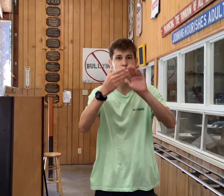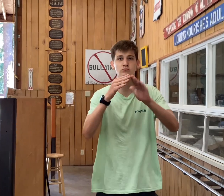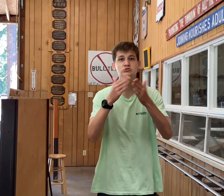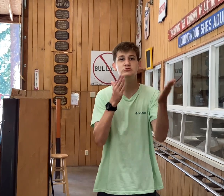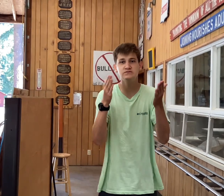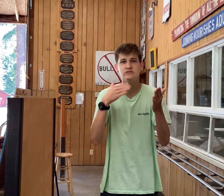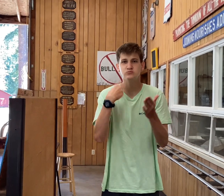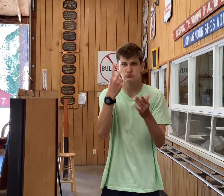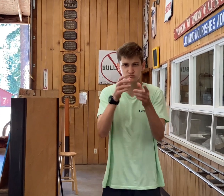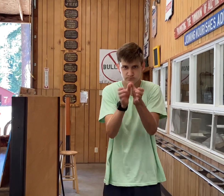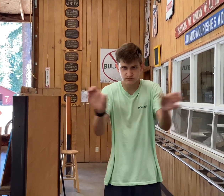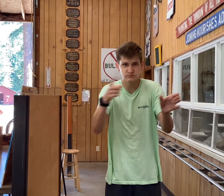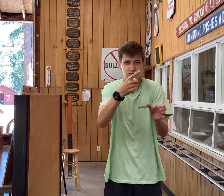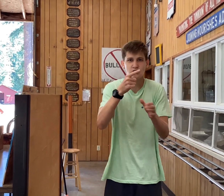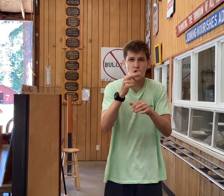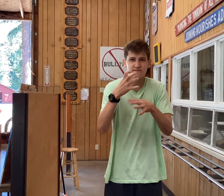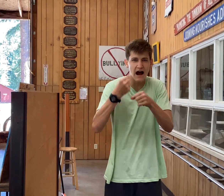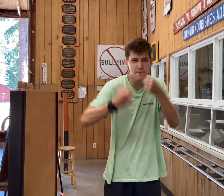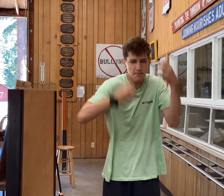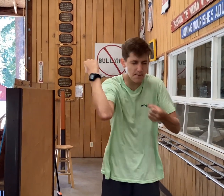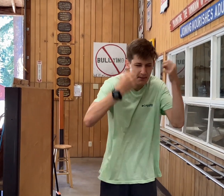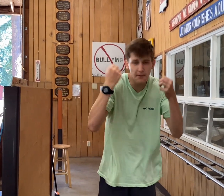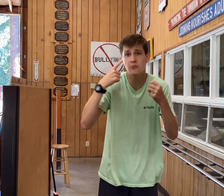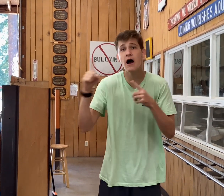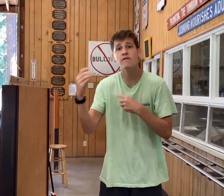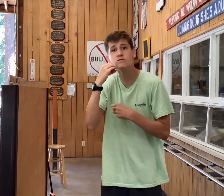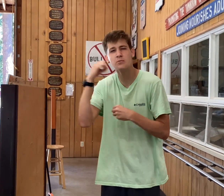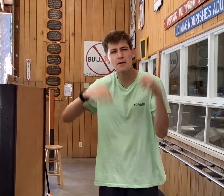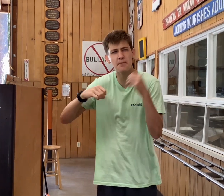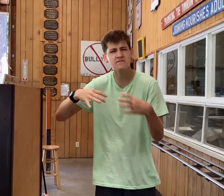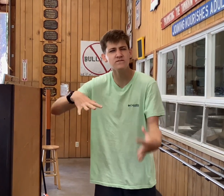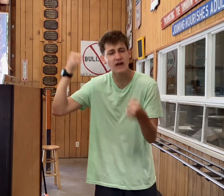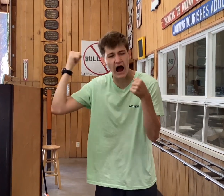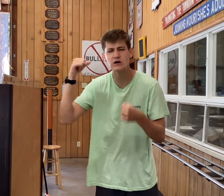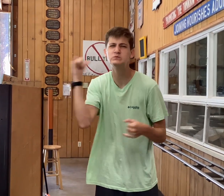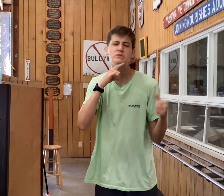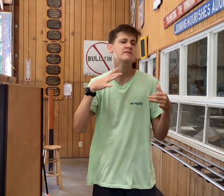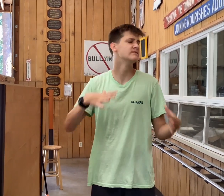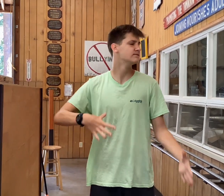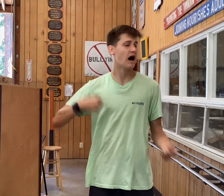We went to volunteer and were split into two groups: one at the community garden, and one at the food bank. We worked fast!